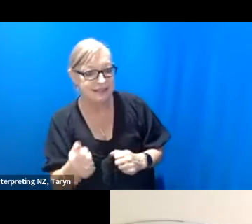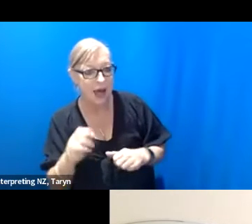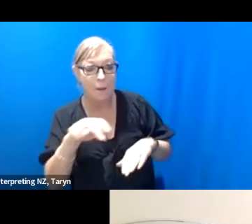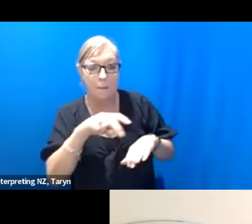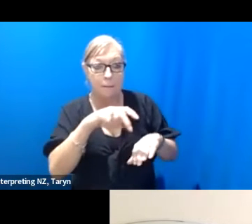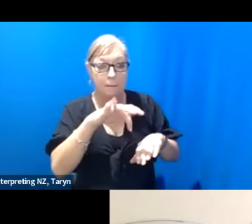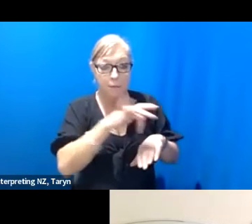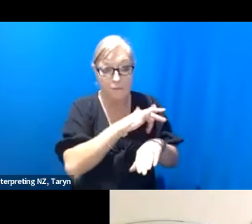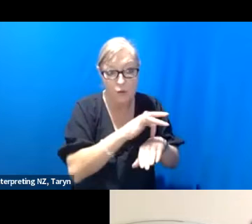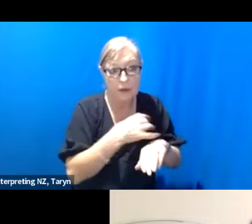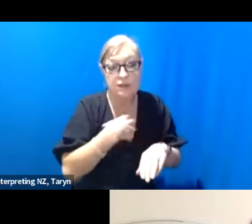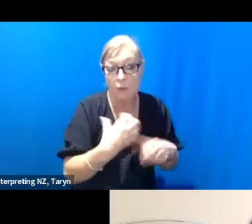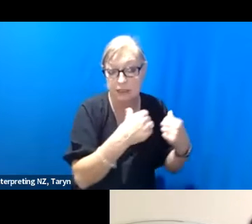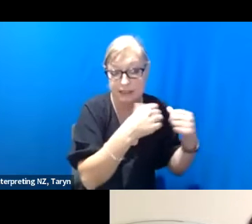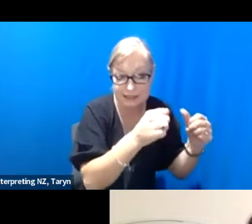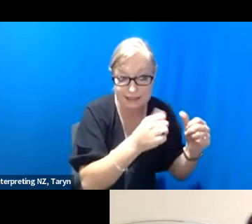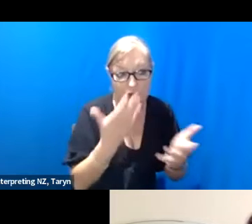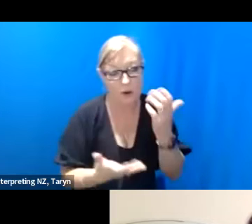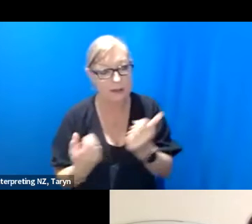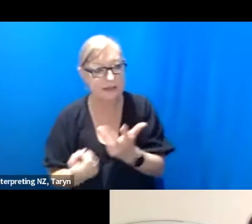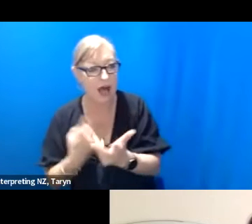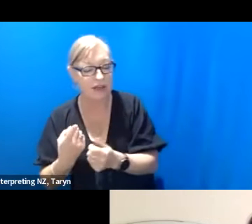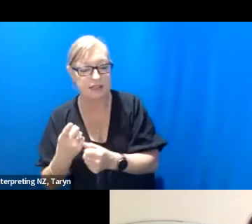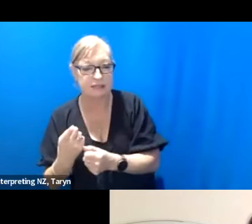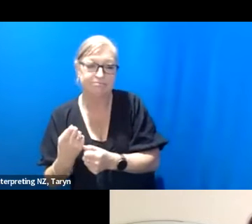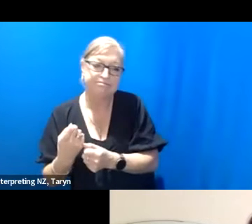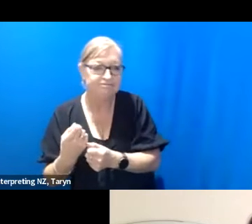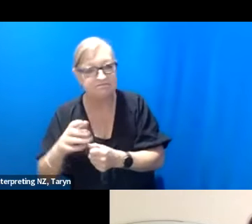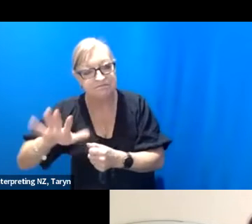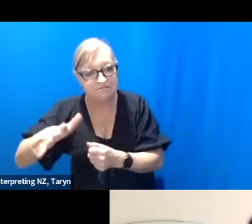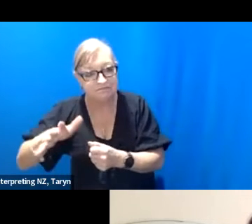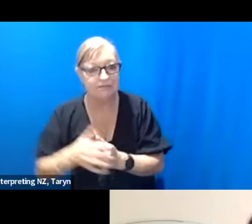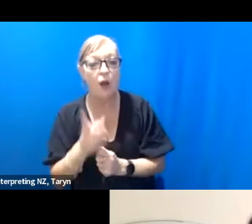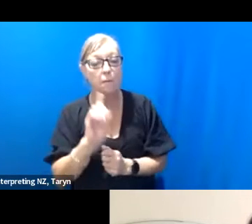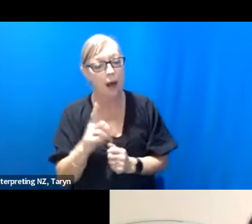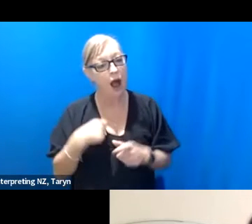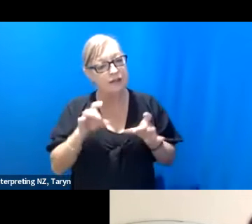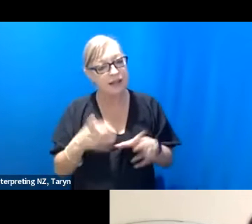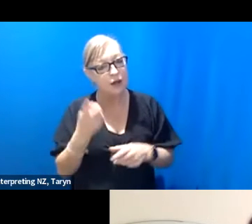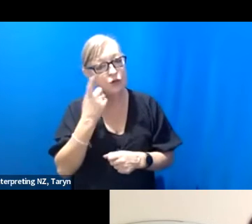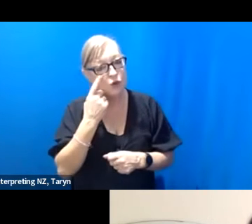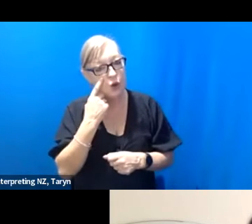but I began to notice certainly with some of my solo work, that began to manifest with things